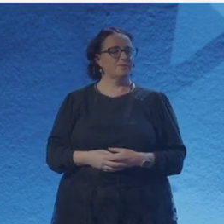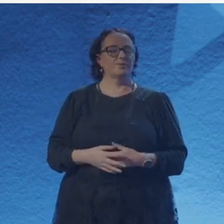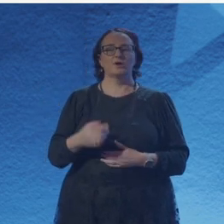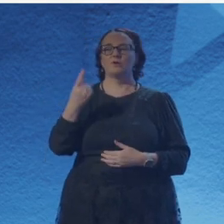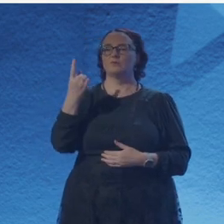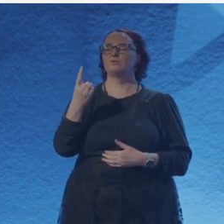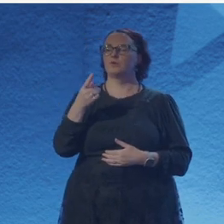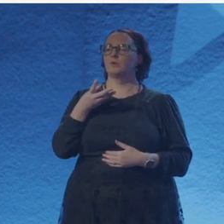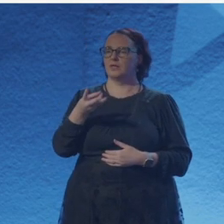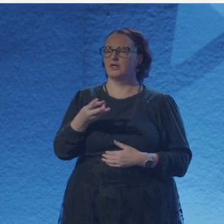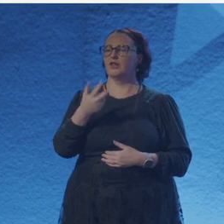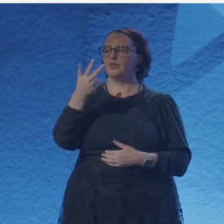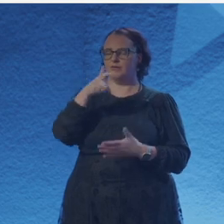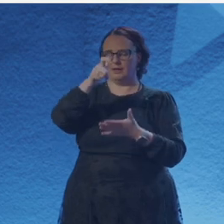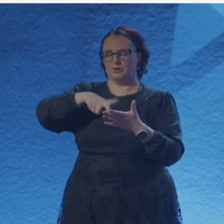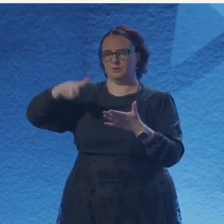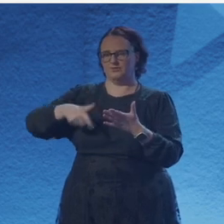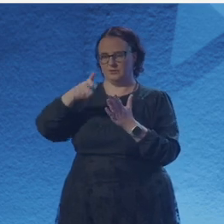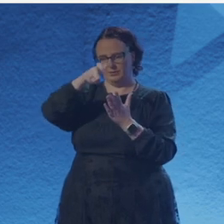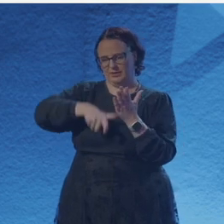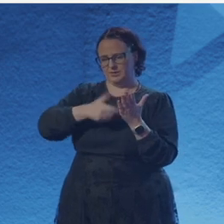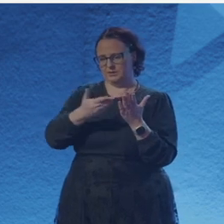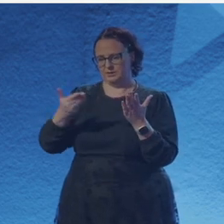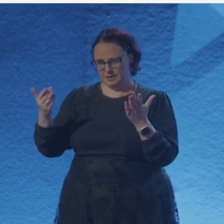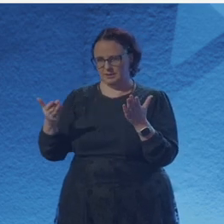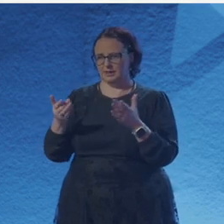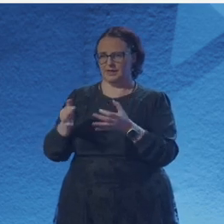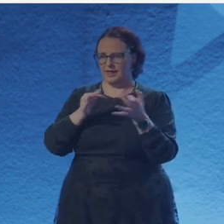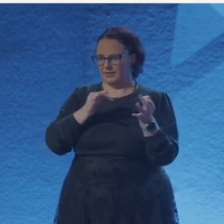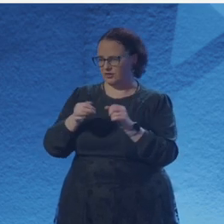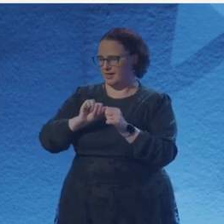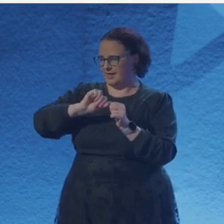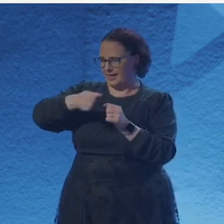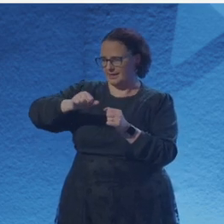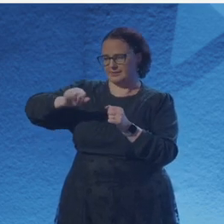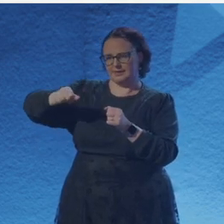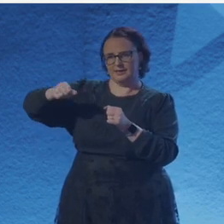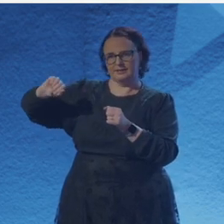Rucha Benare, who's also a poet and performing with us today, Dr. Siddhi Joshi and Linda Hughes.